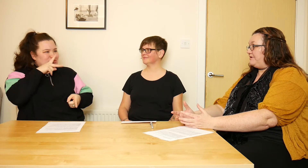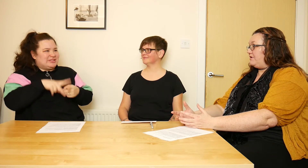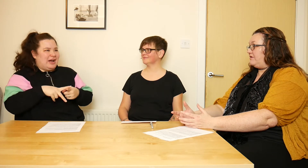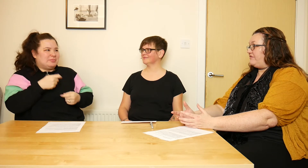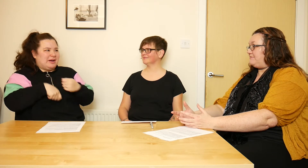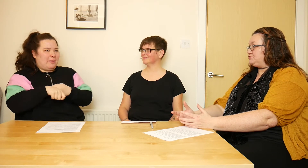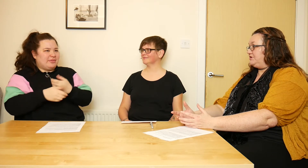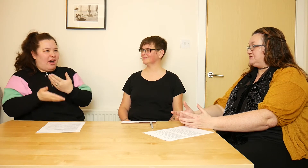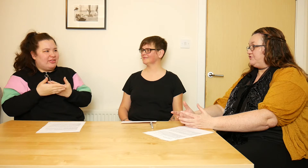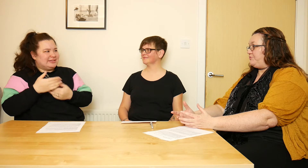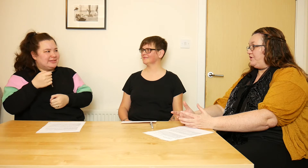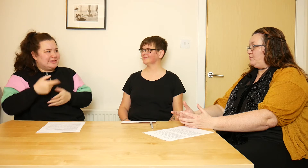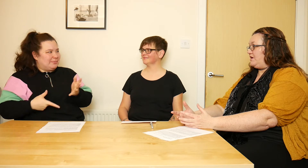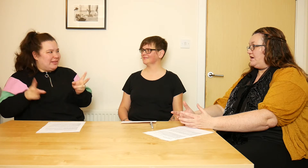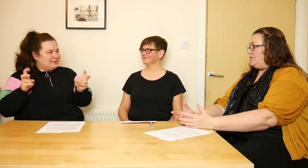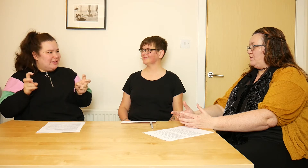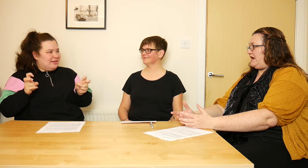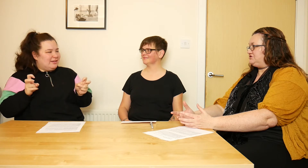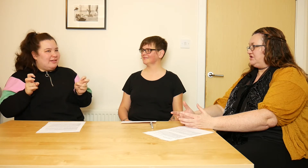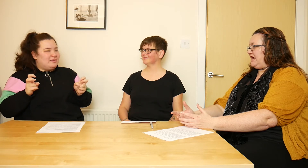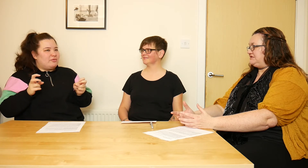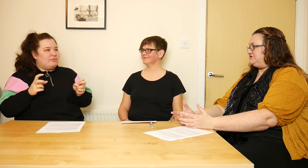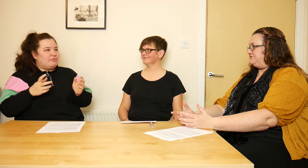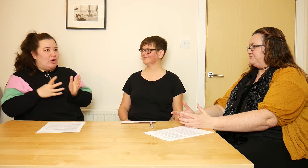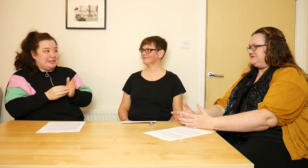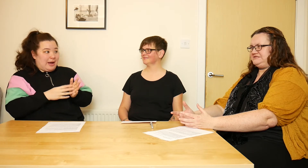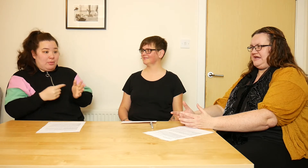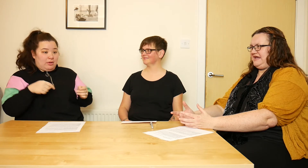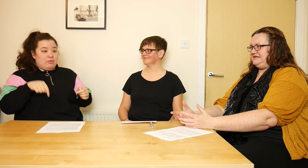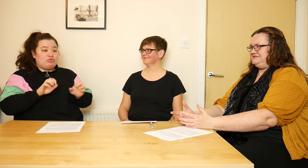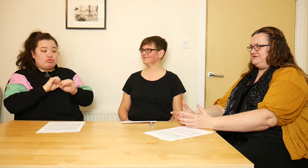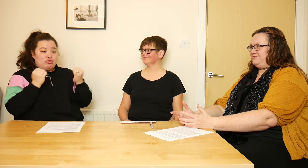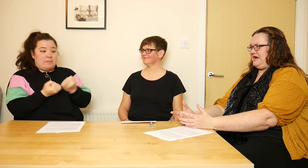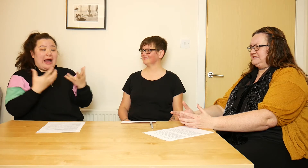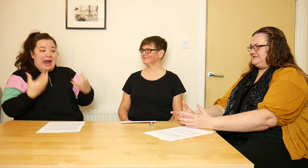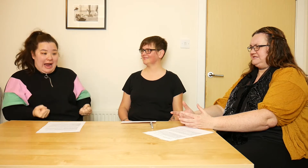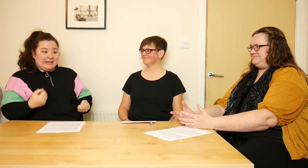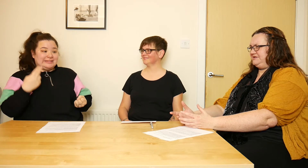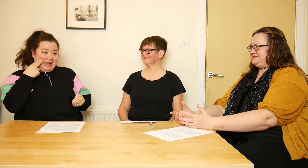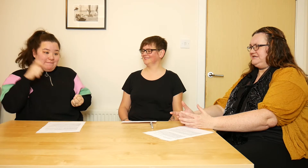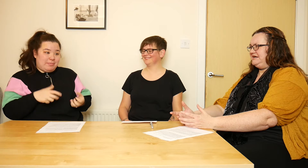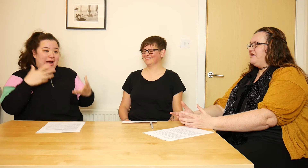But that was only until the point where we actually had to pretend that we had a disability.